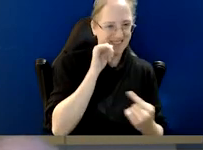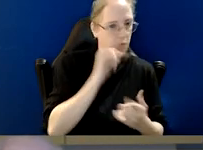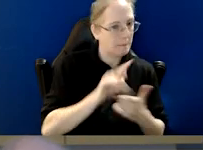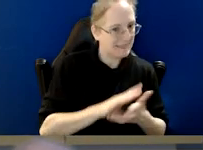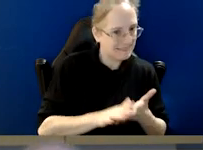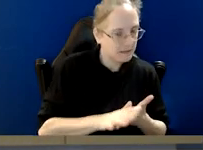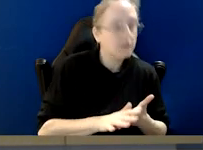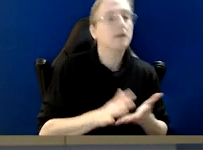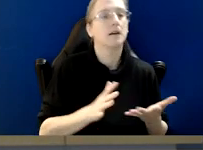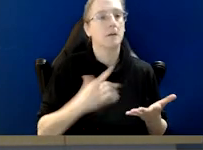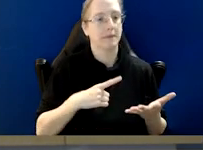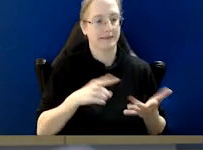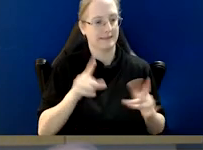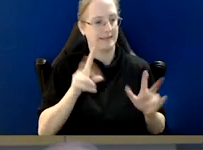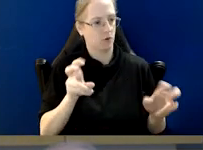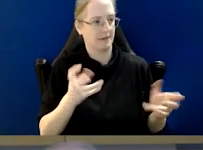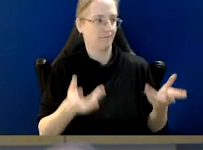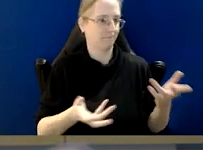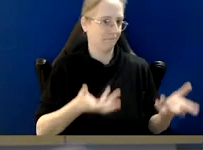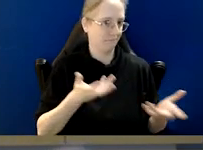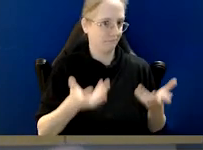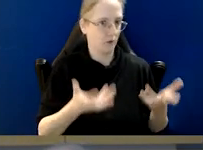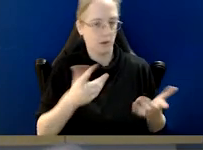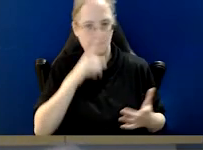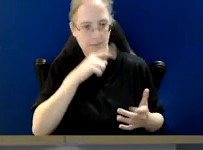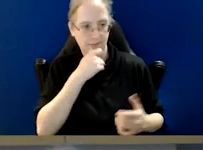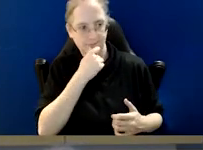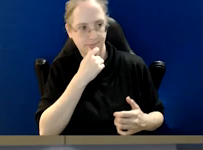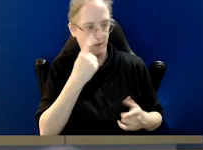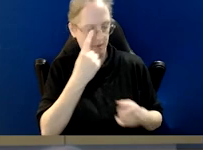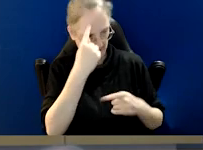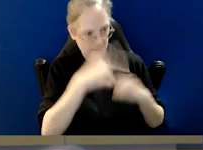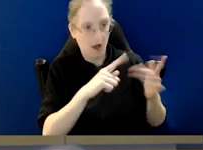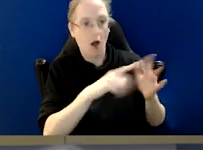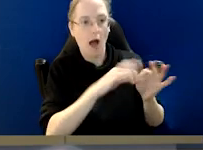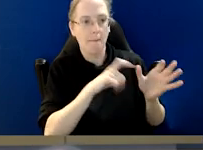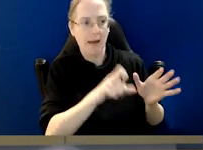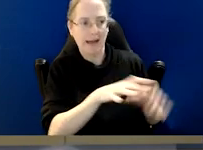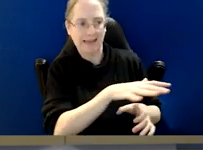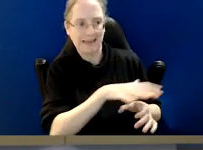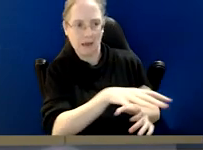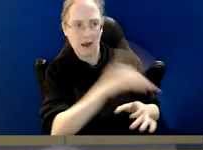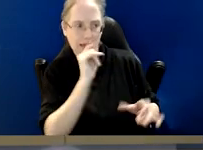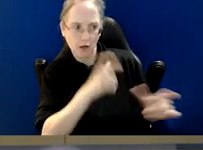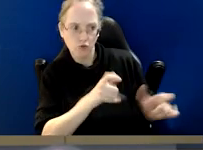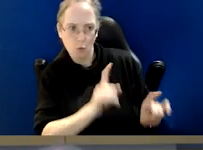and the differences that there are in that definition. 'Cause It's often a subject that comes up about the IBAC jurisdiction,